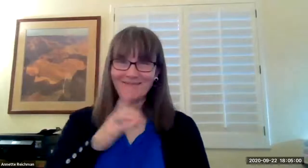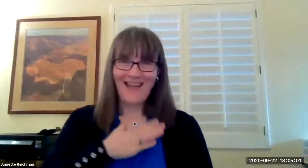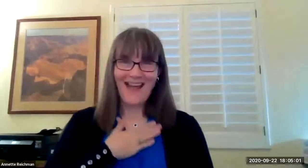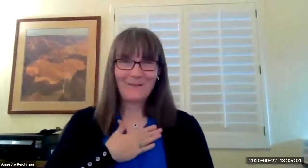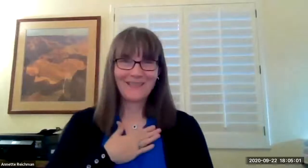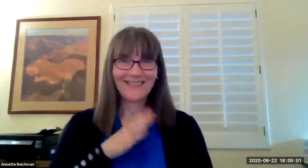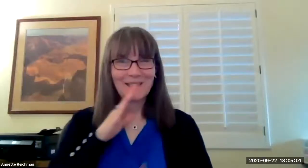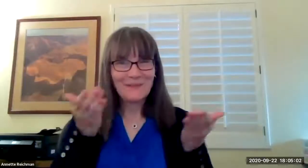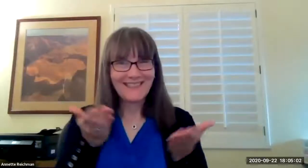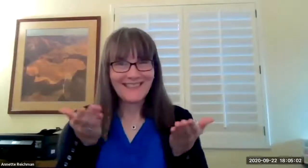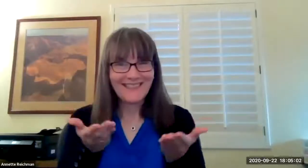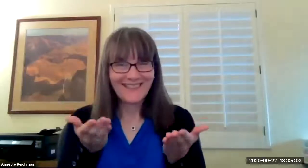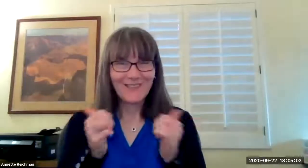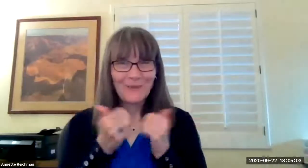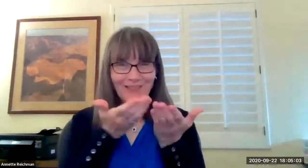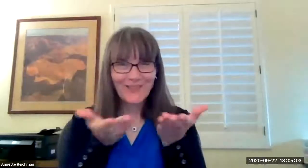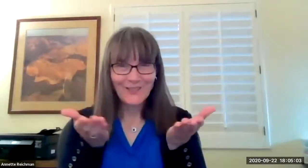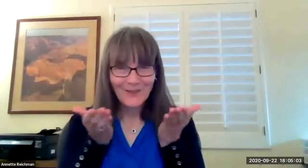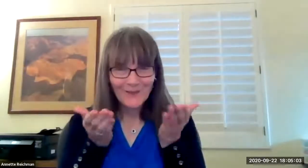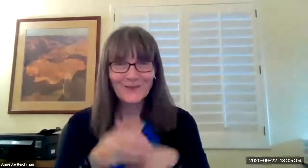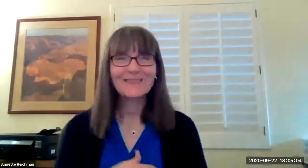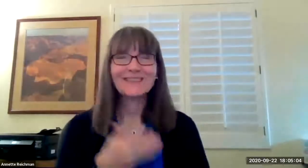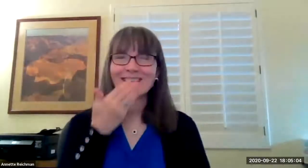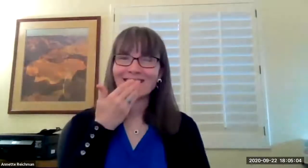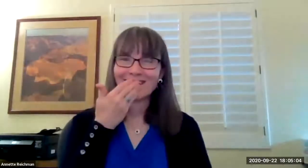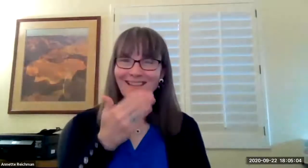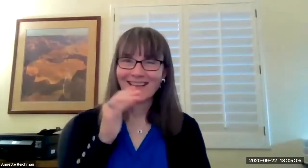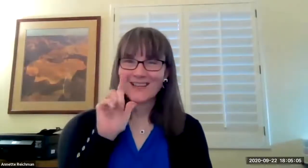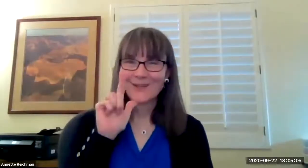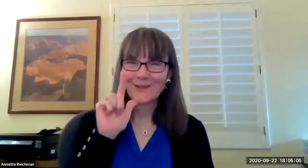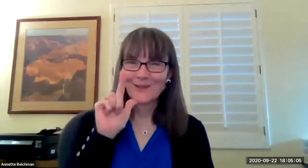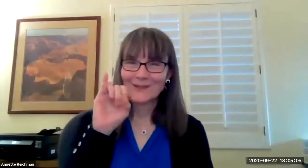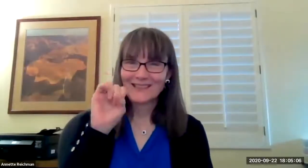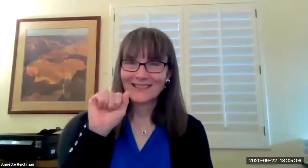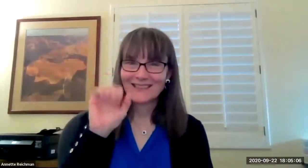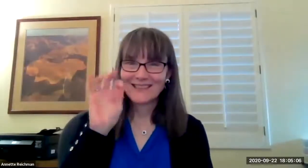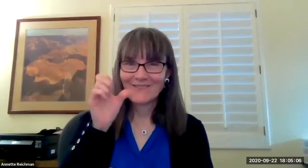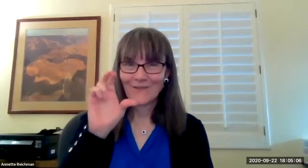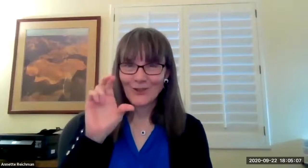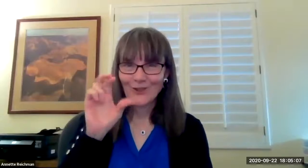hello everyone i'm really happy to be here with it with you all